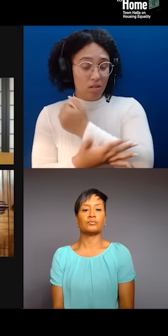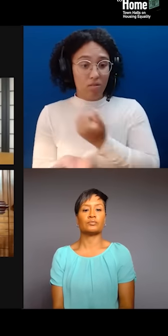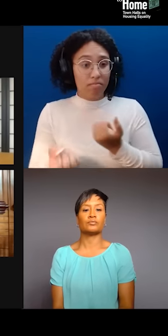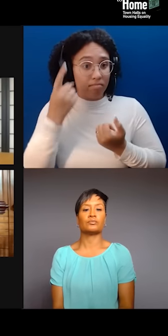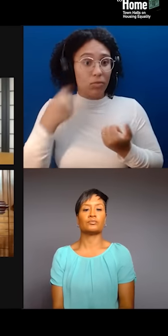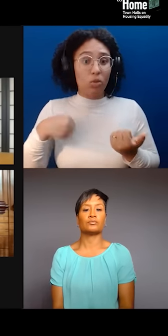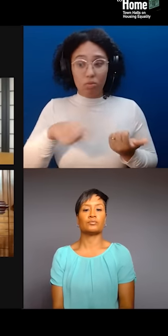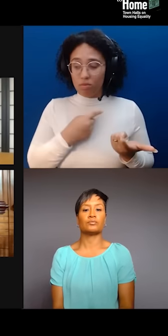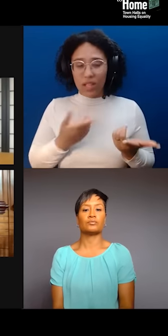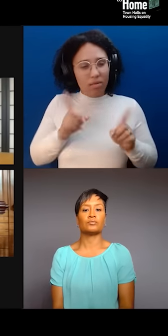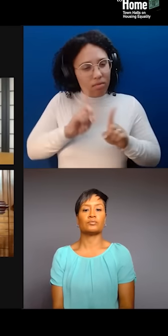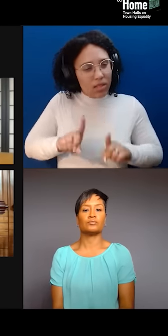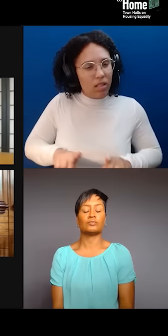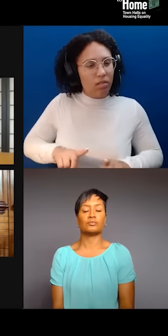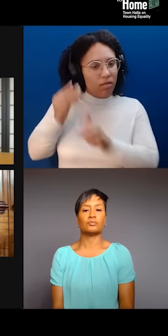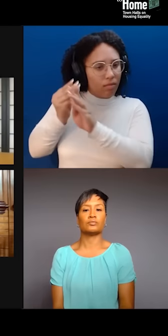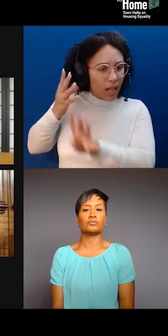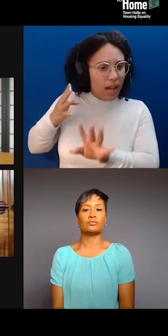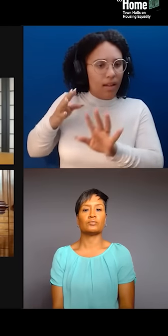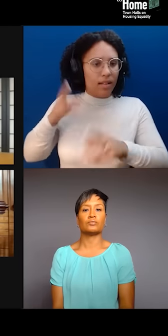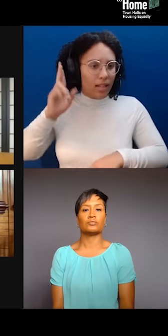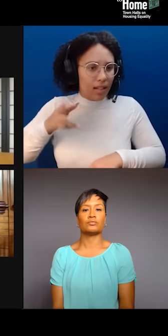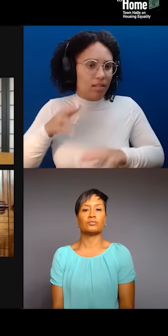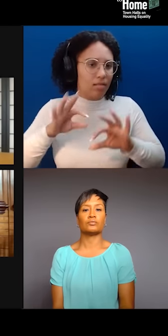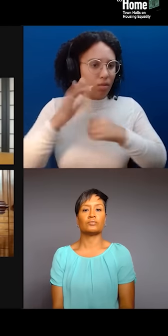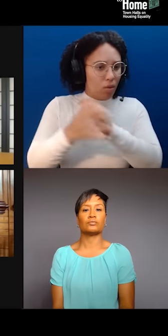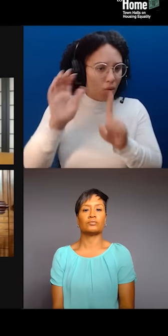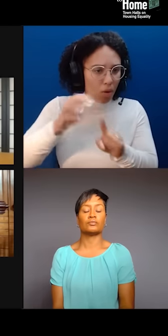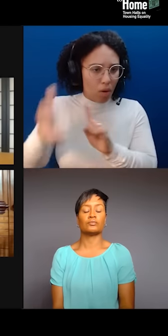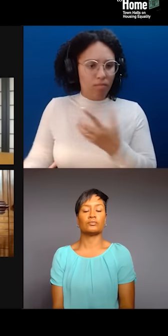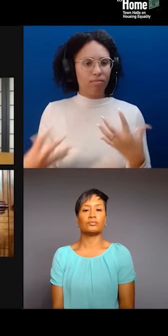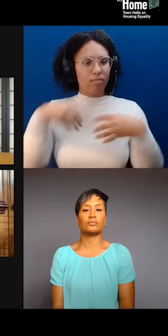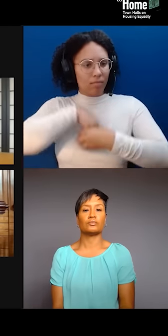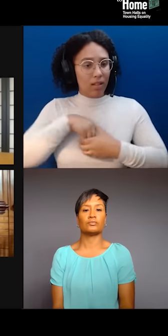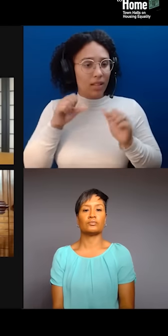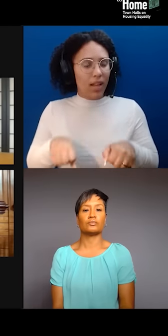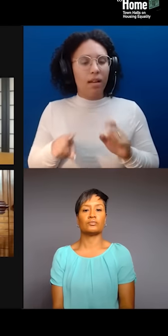how can a sense of belonging to multiple communities help to strengthen people in places